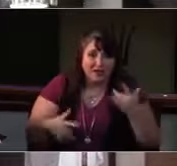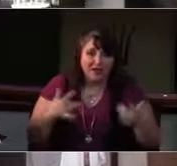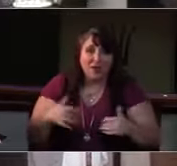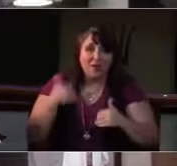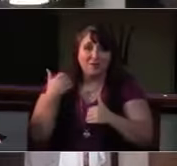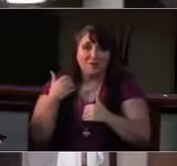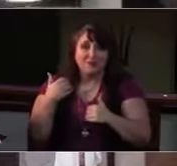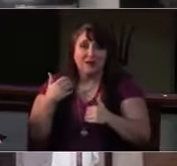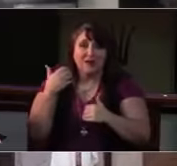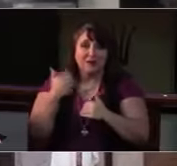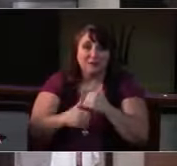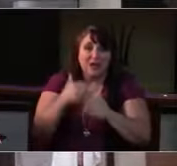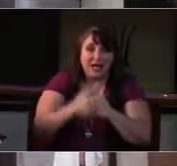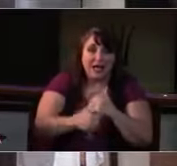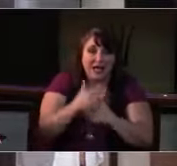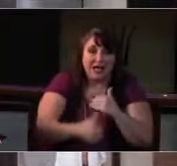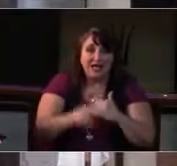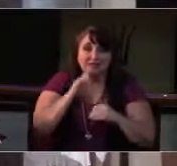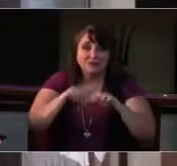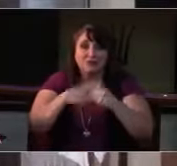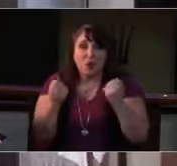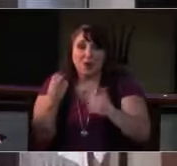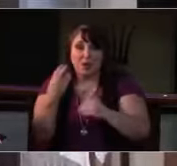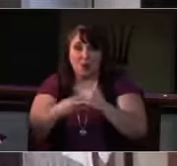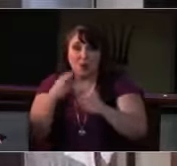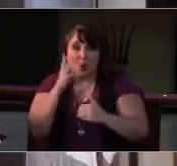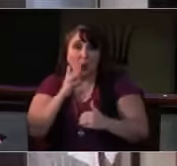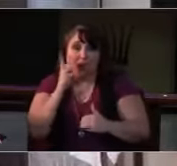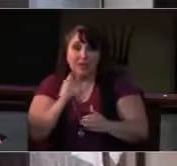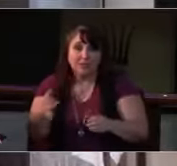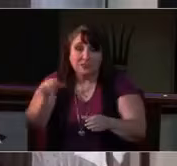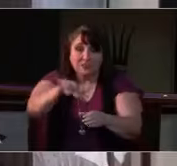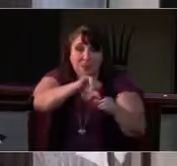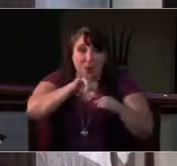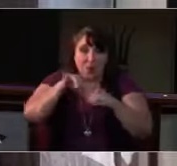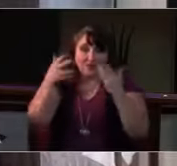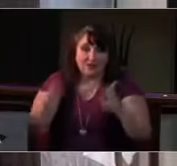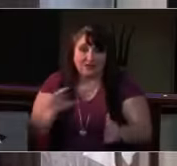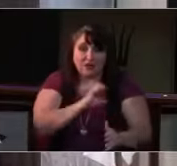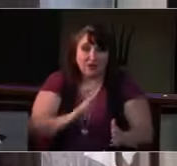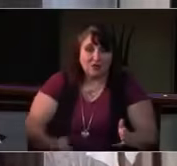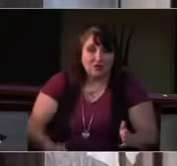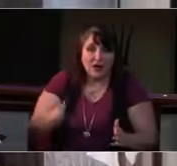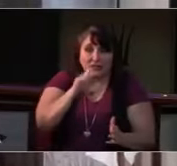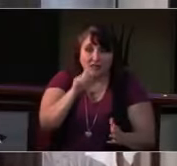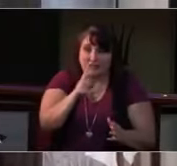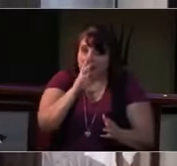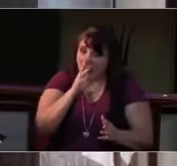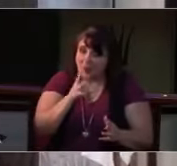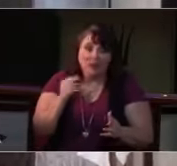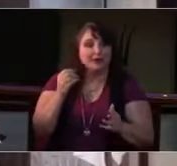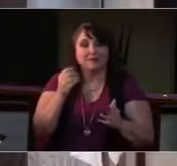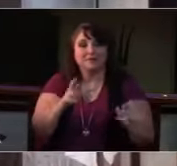or I imagine somebody is momentarily posting the link. So thank you. And, now we will continue.